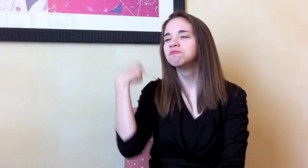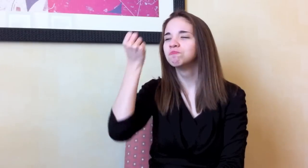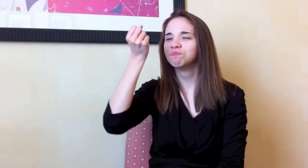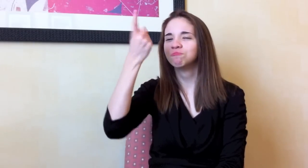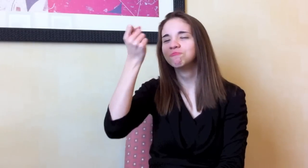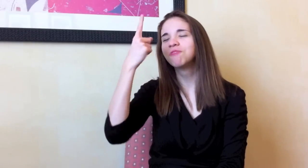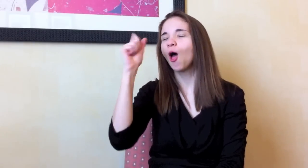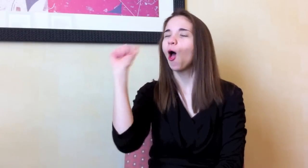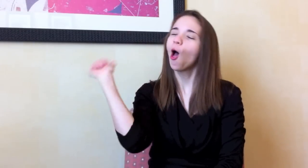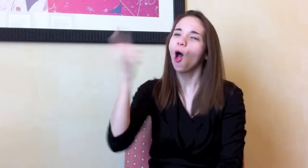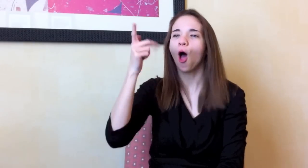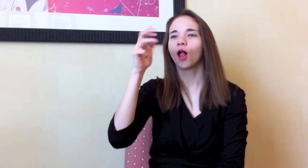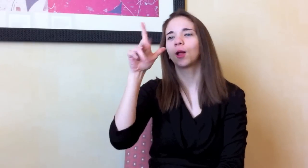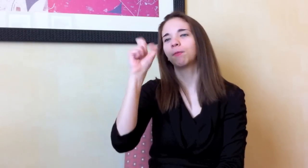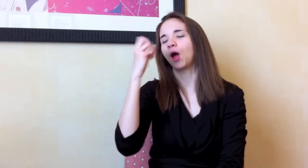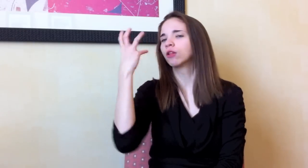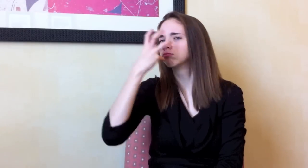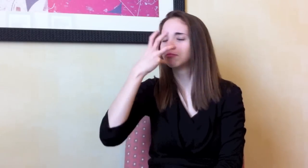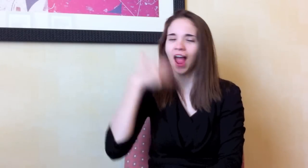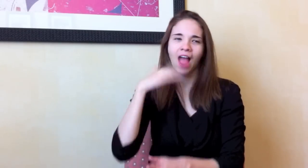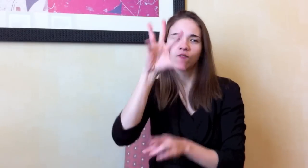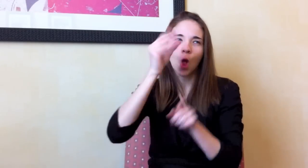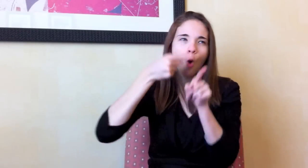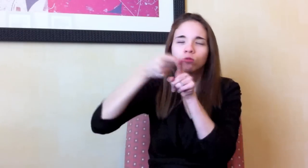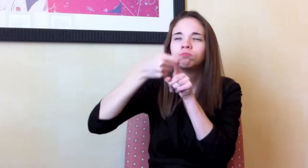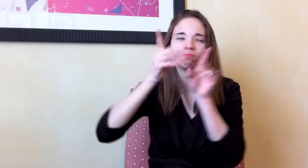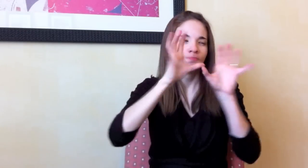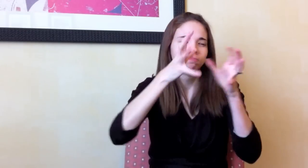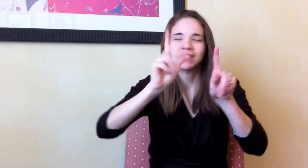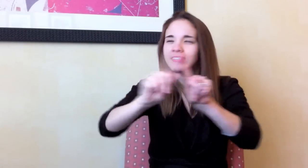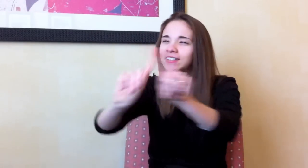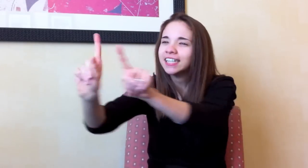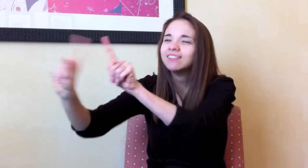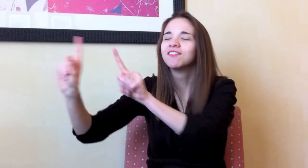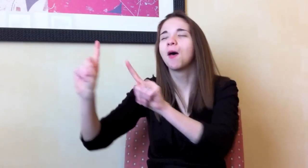I get it...all of the Pearls are extraordinary and have their own talents in different categories.